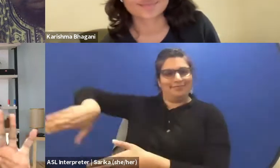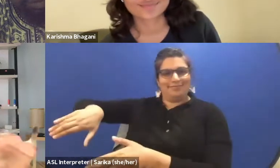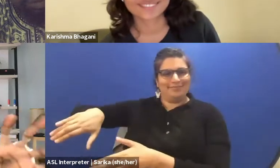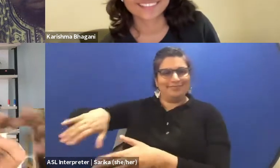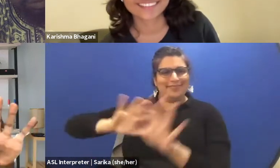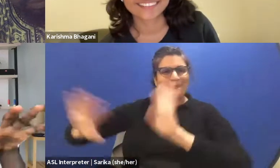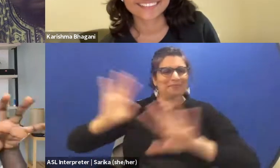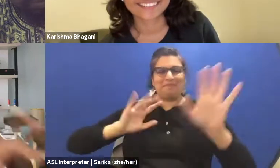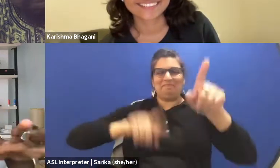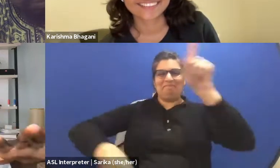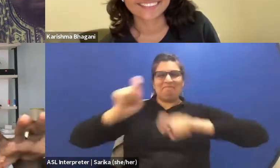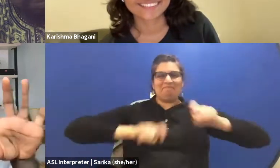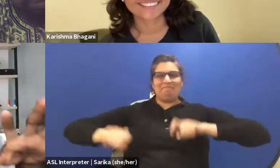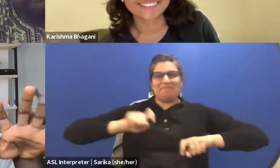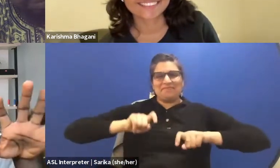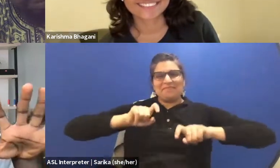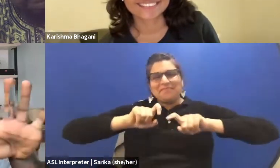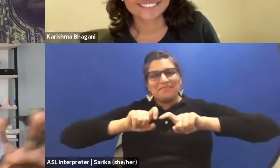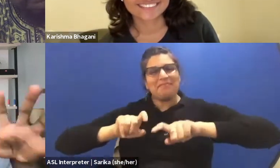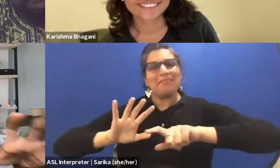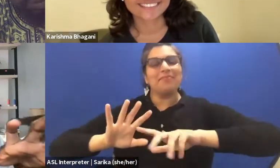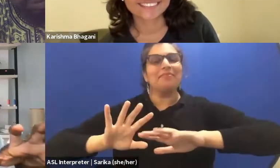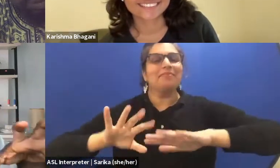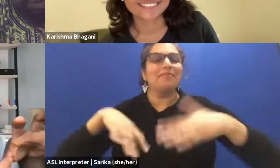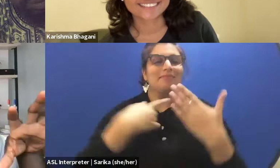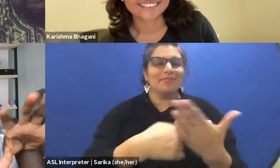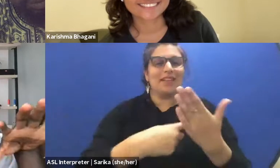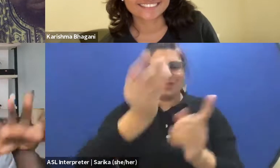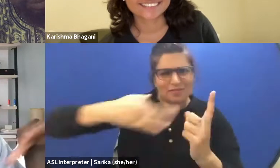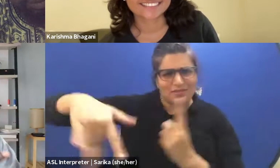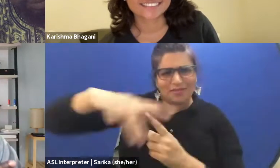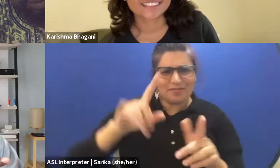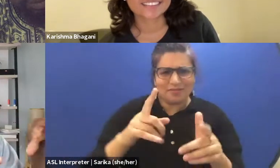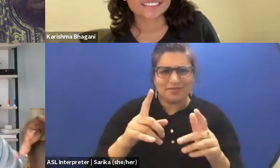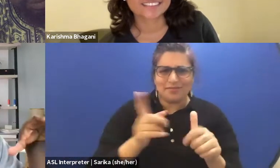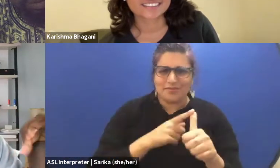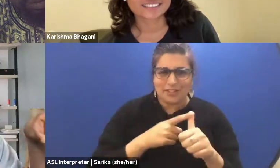Let's have a conversation around this first. I think that the bigger conversation around,